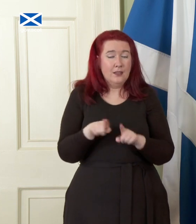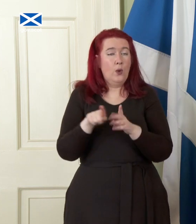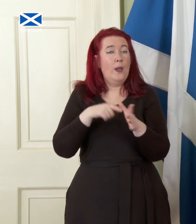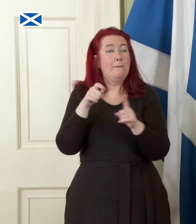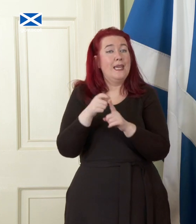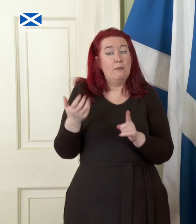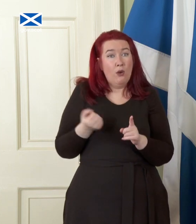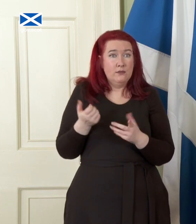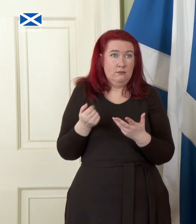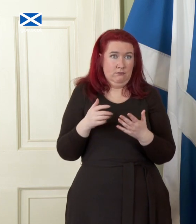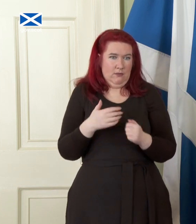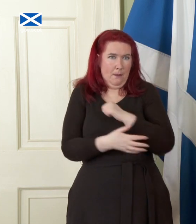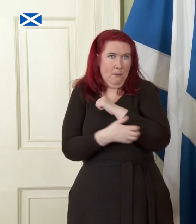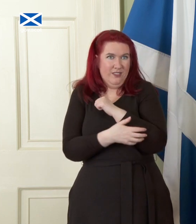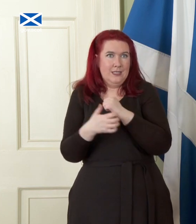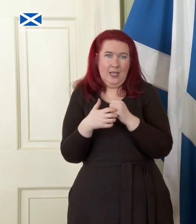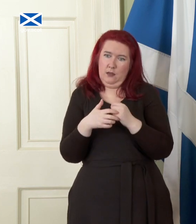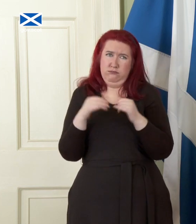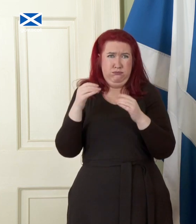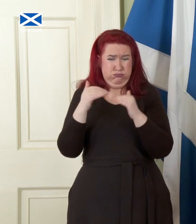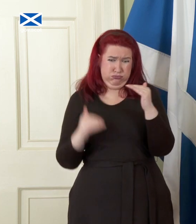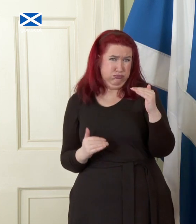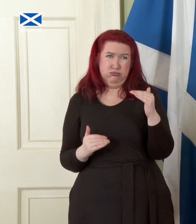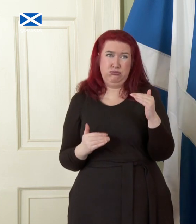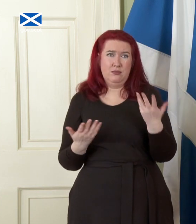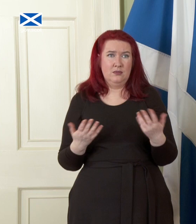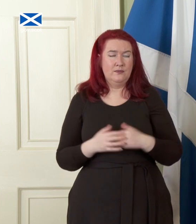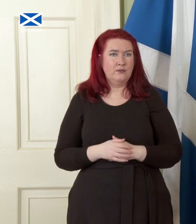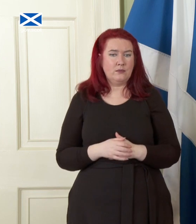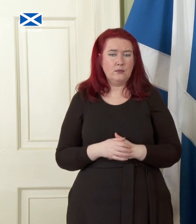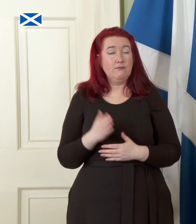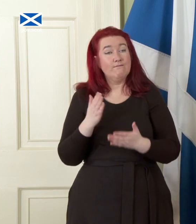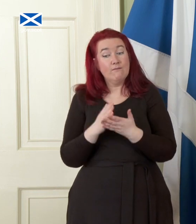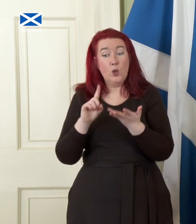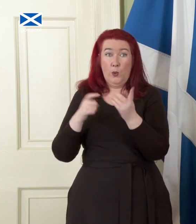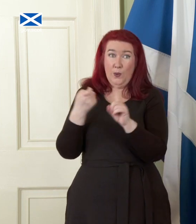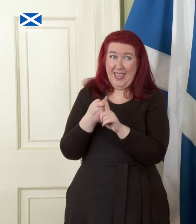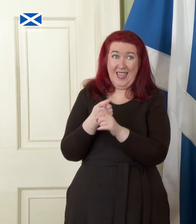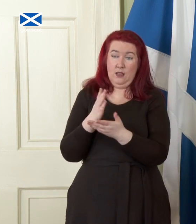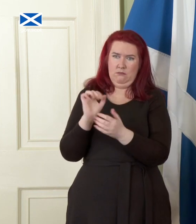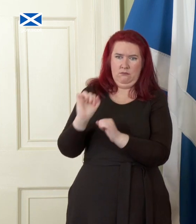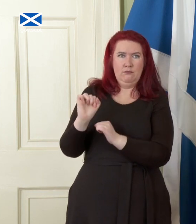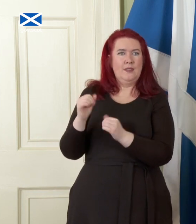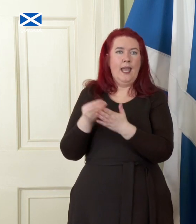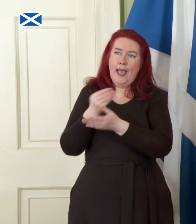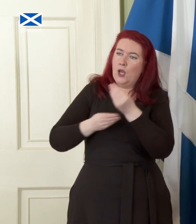and lower productivity. More and more, the UK looks like an outlier in economic policies,